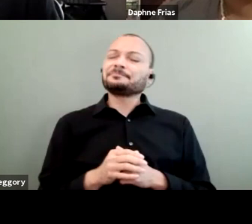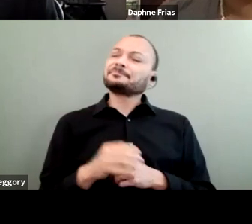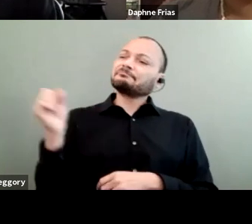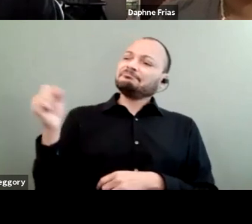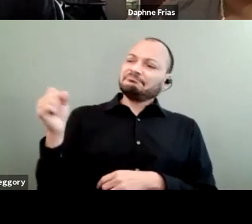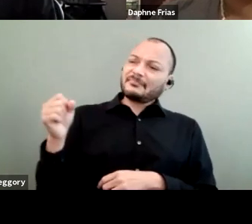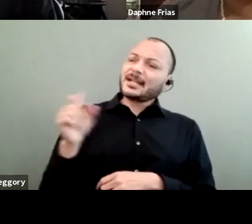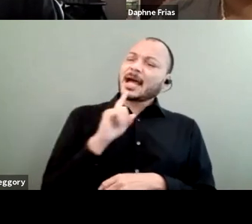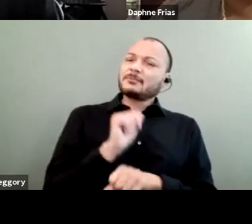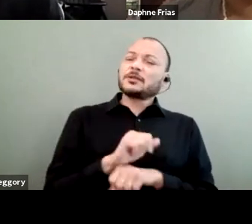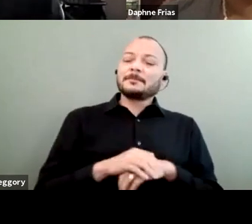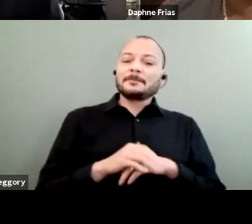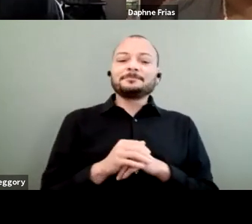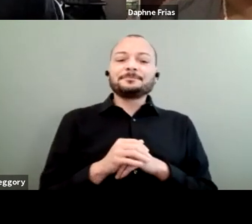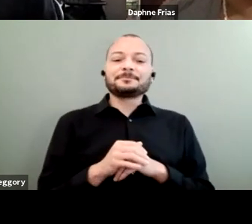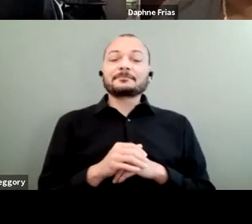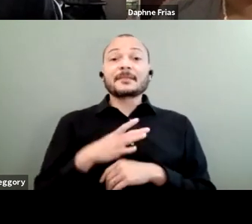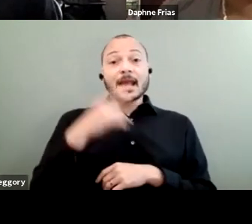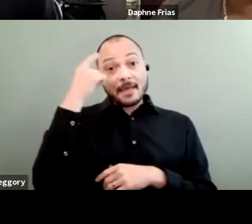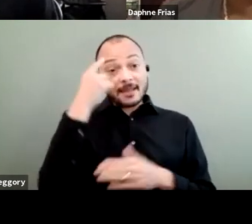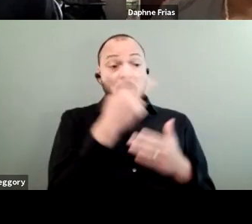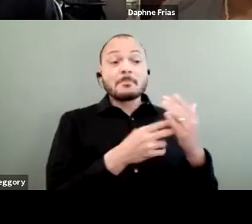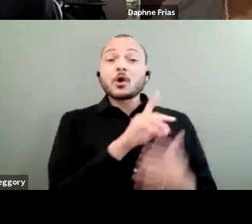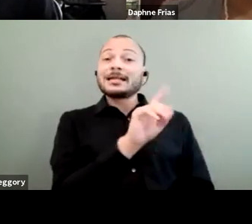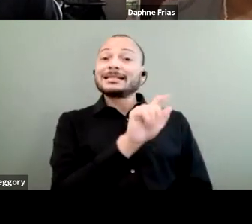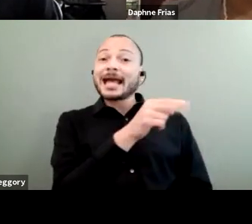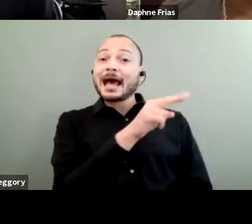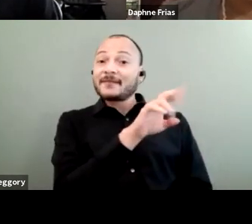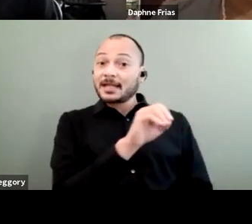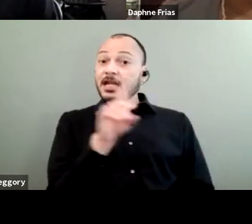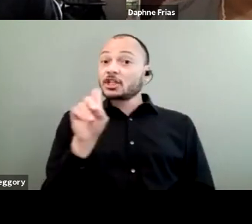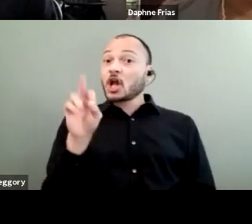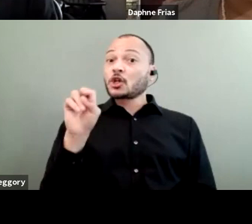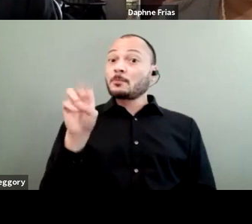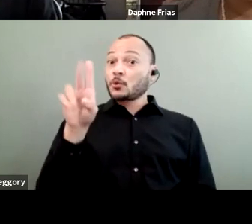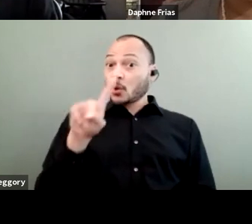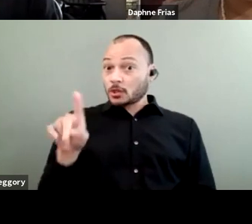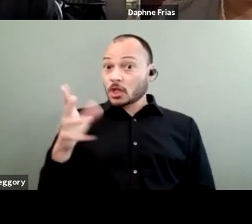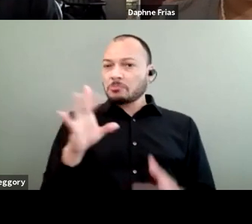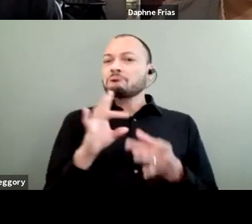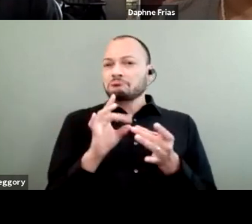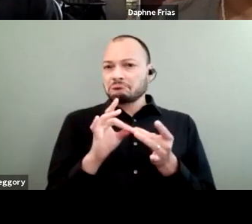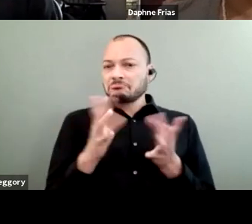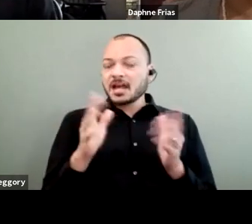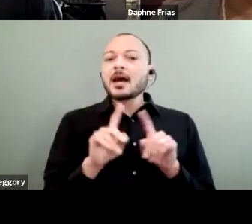So I think both Daphne and Dr. Muñoz touched on this, but environmental racism,